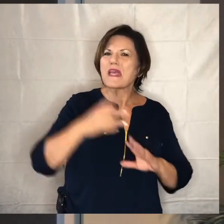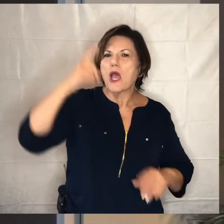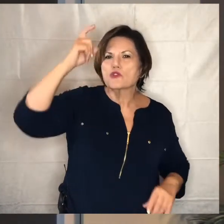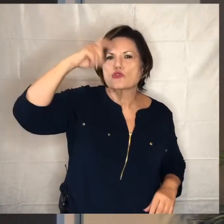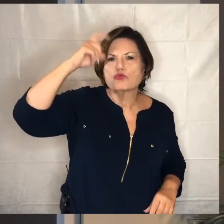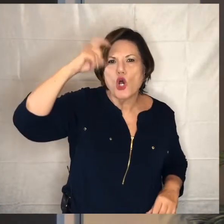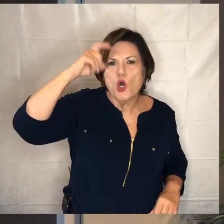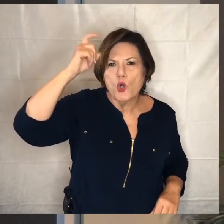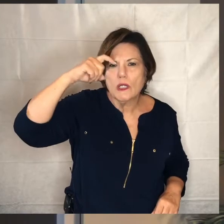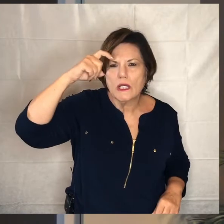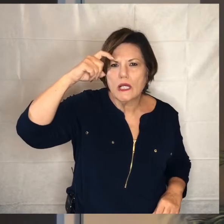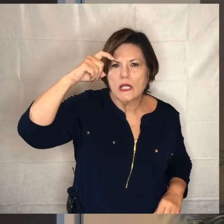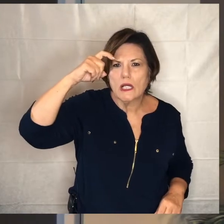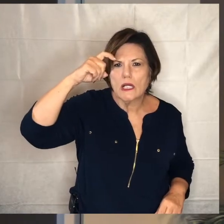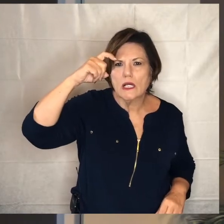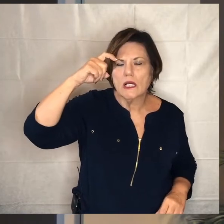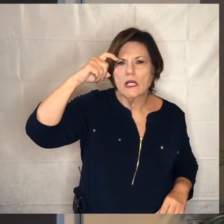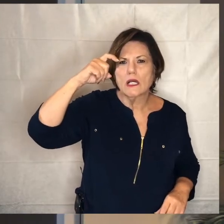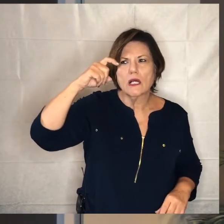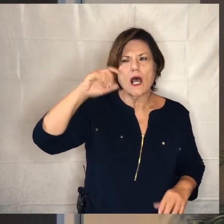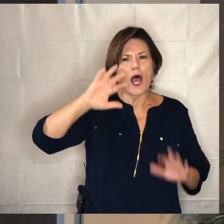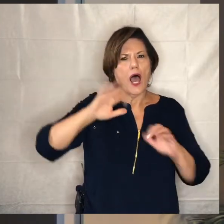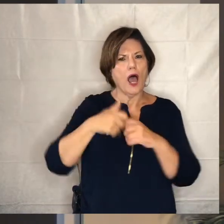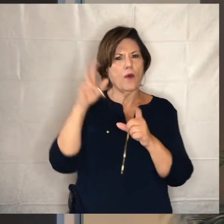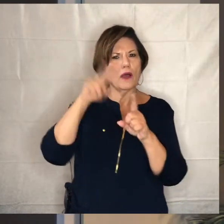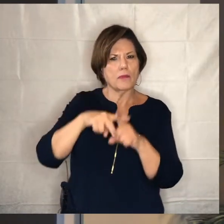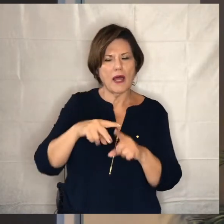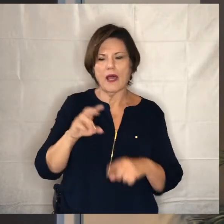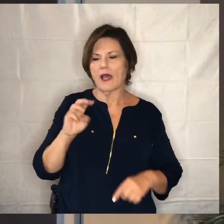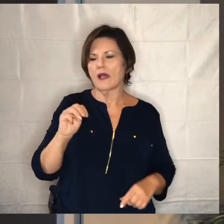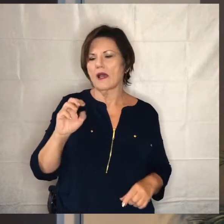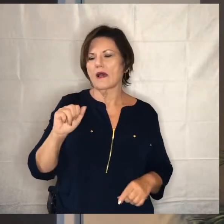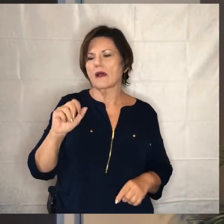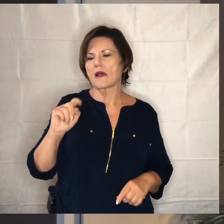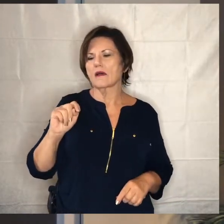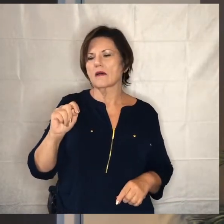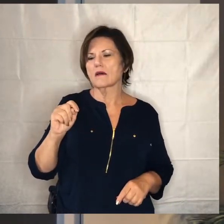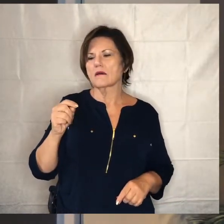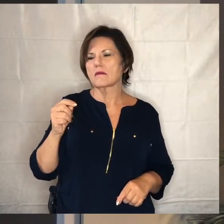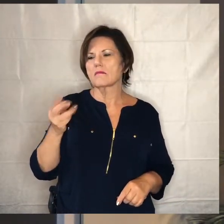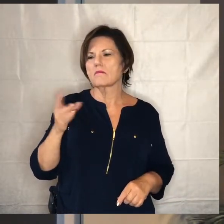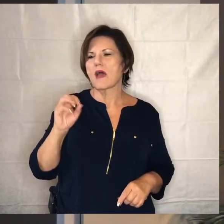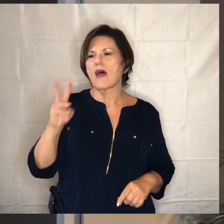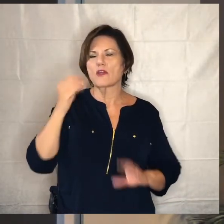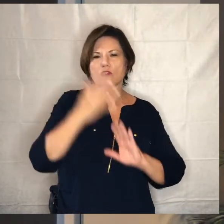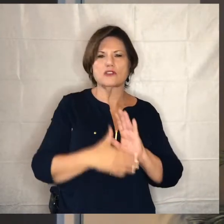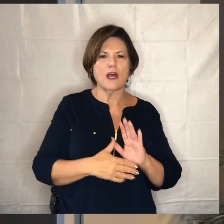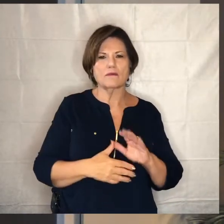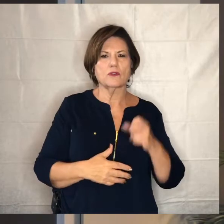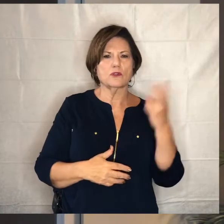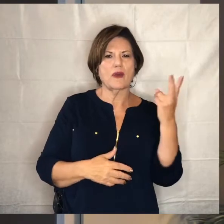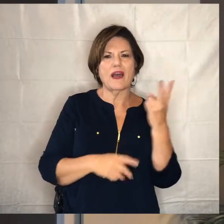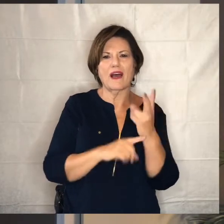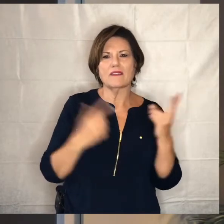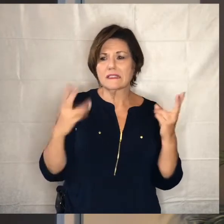where else might this come into play well in matthew 10 16 it says i'm sending you out like sheep